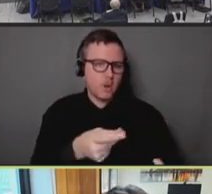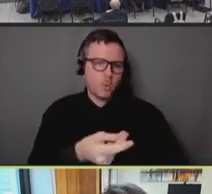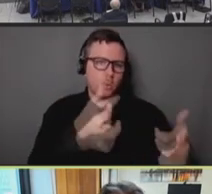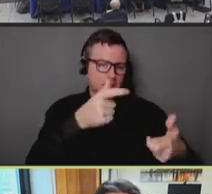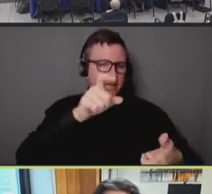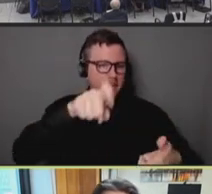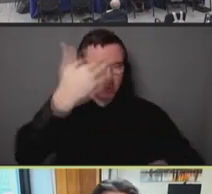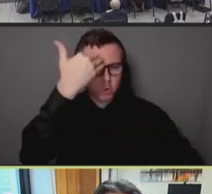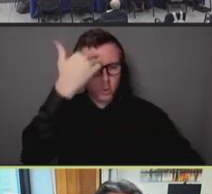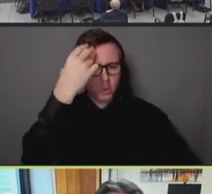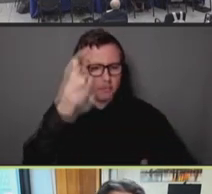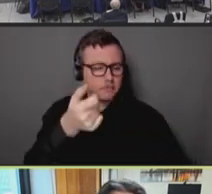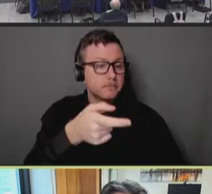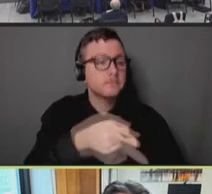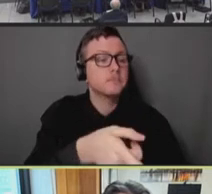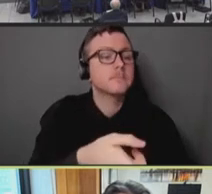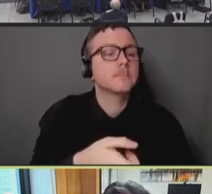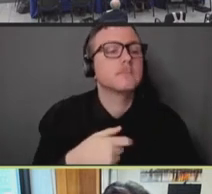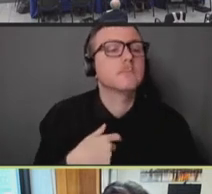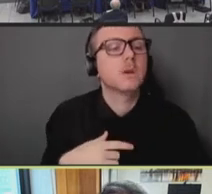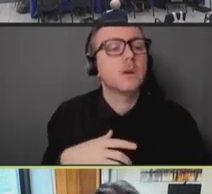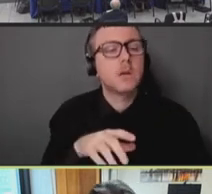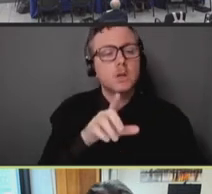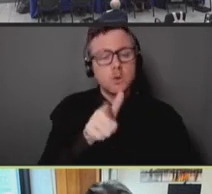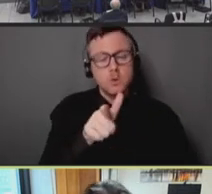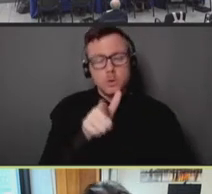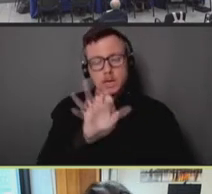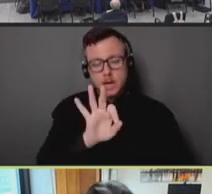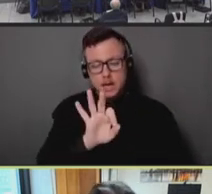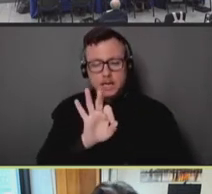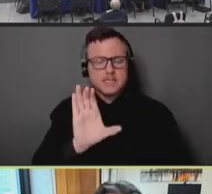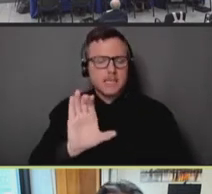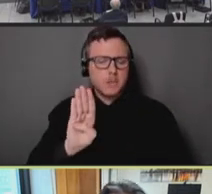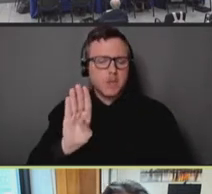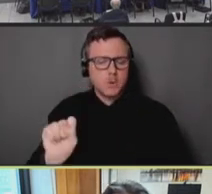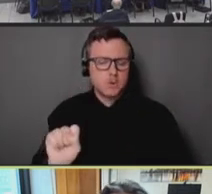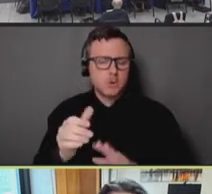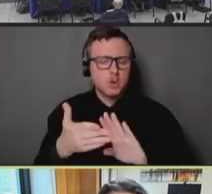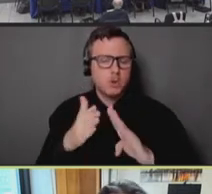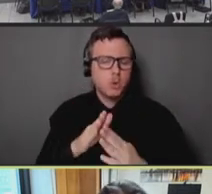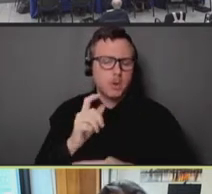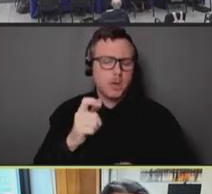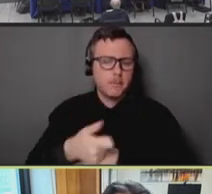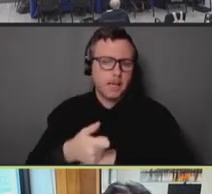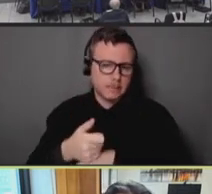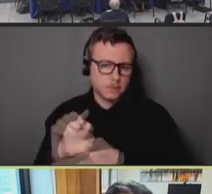We contracted with 29 CBOs, community-based organizations, to deploy proactive outreach